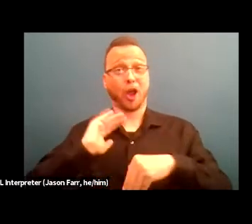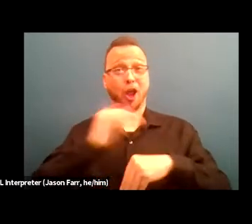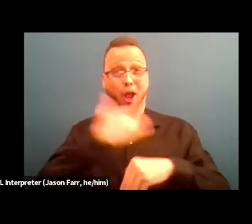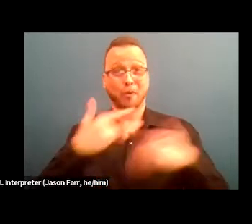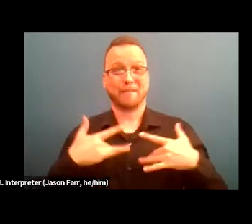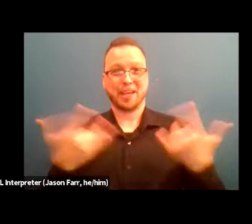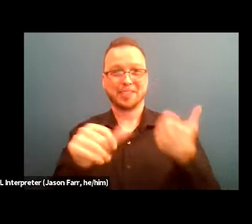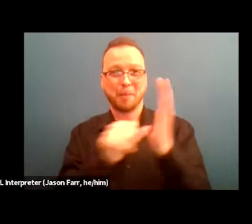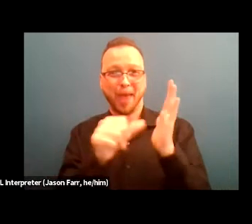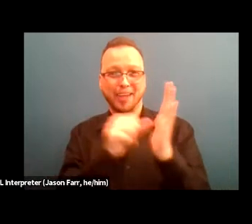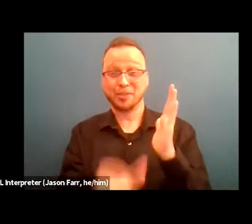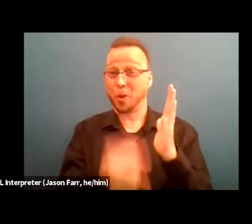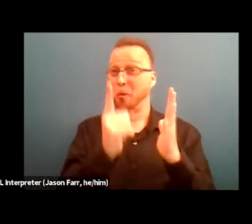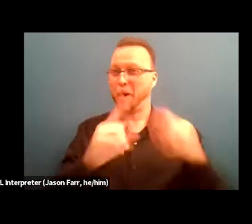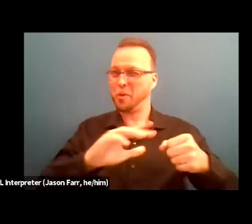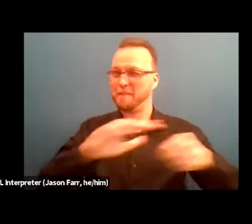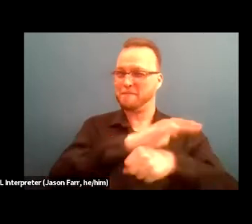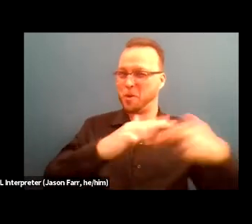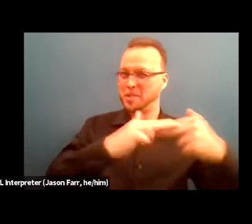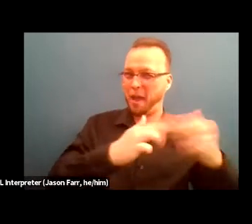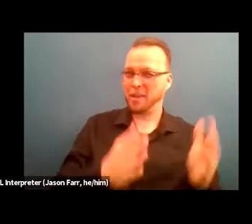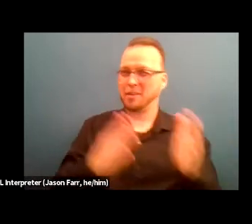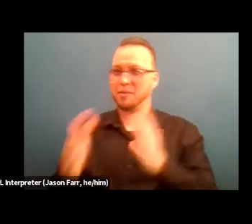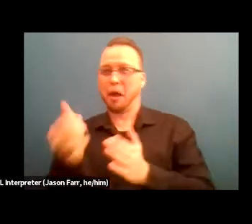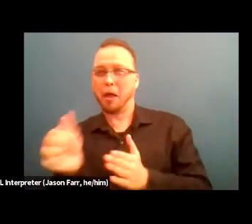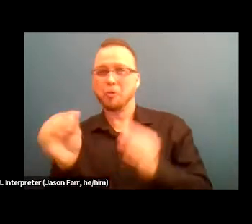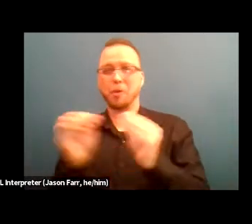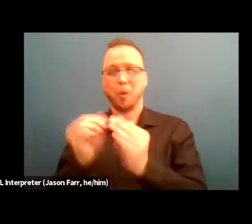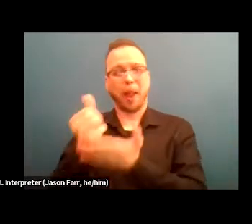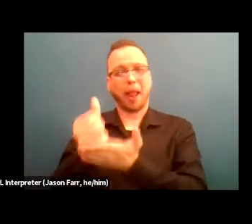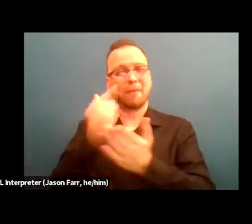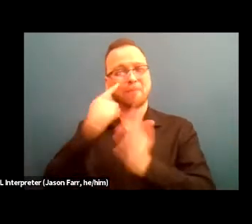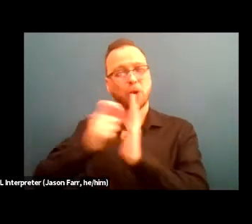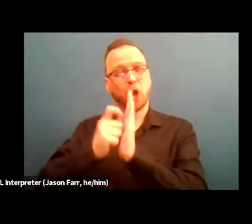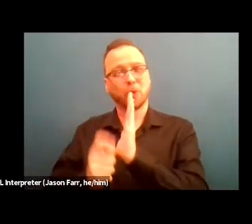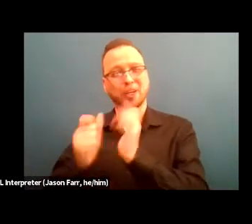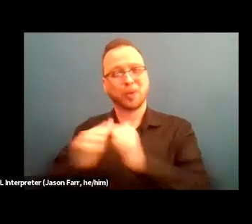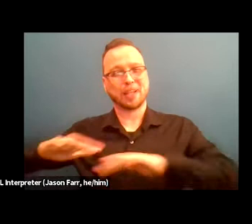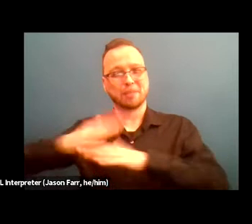and ones that will help you with some note taking to your preference. We also have a resource there